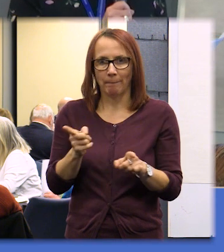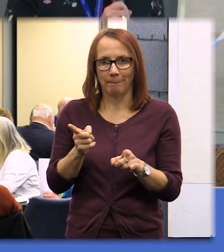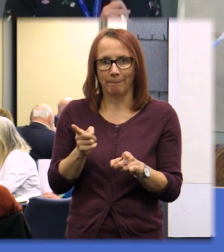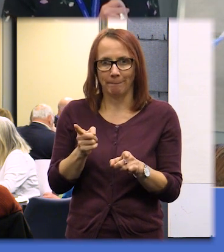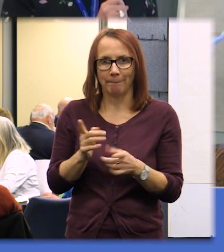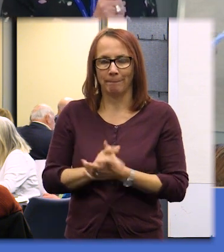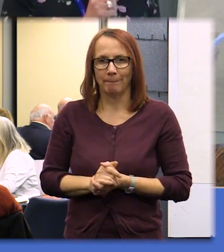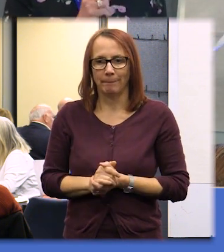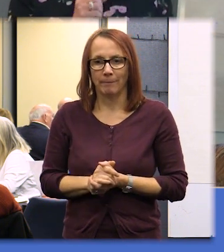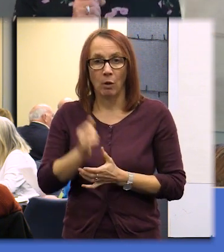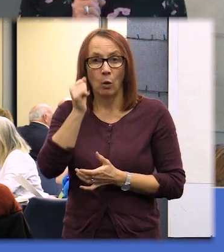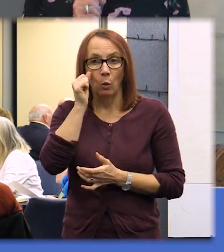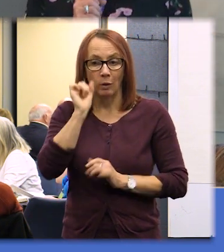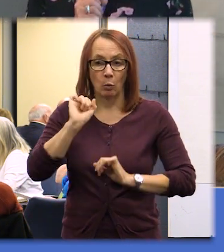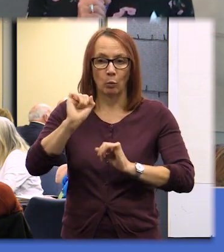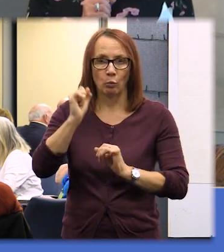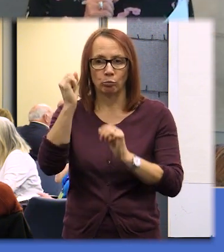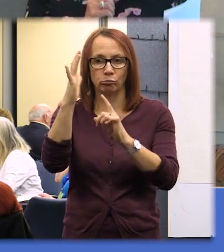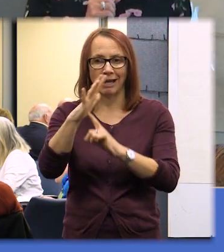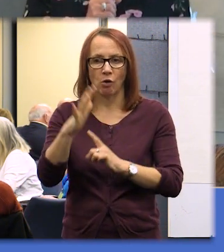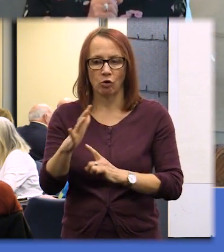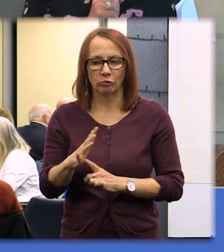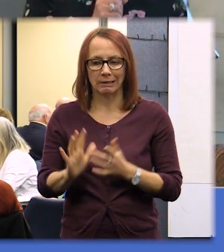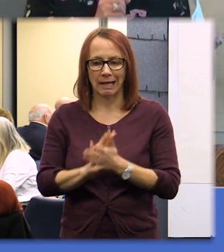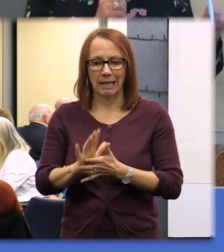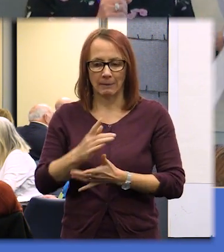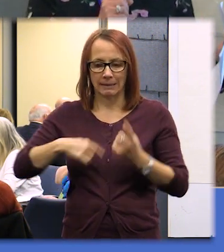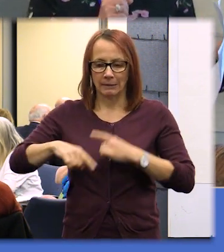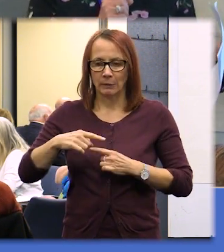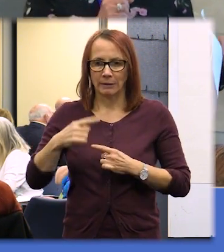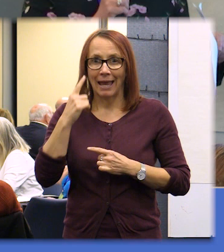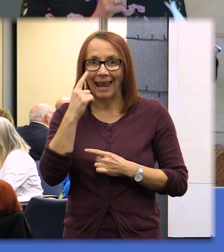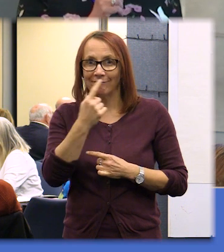priorities and we can get on with the process of gathering evidence to allow